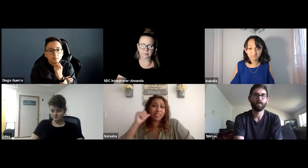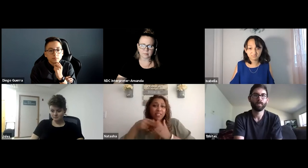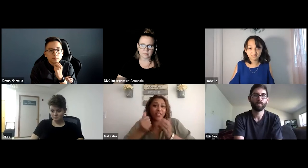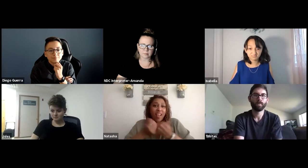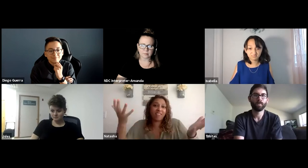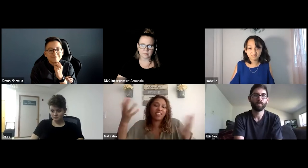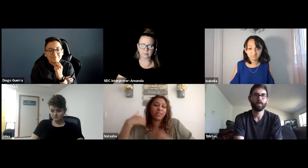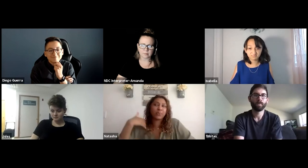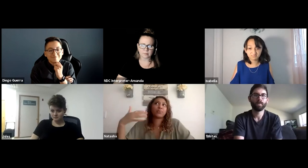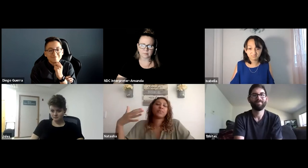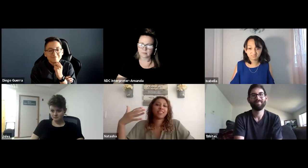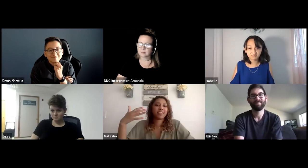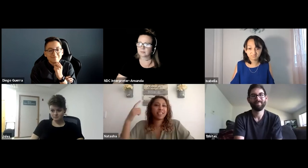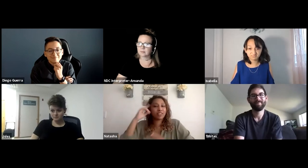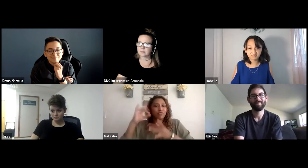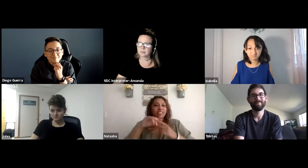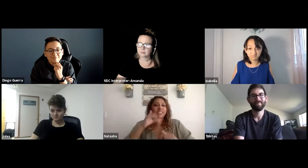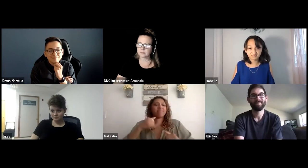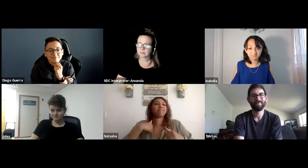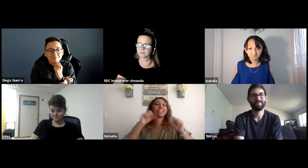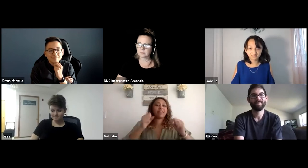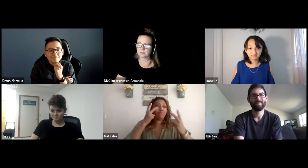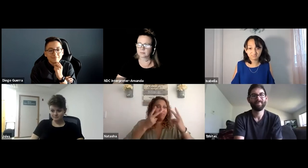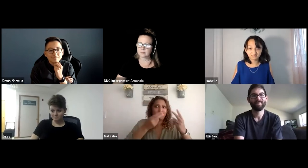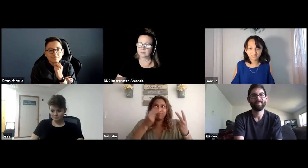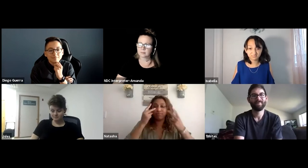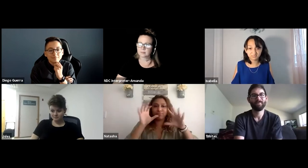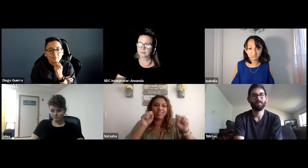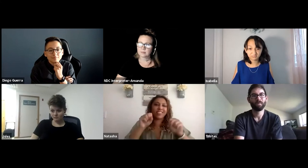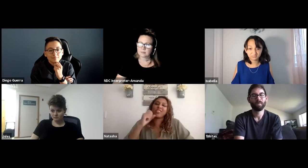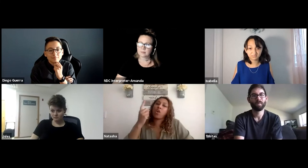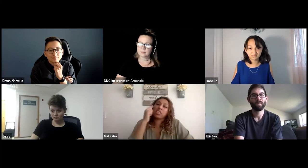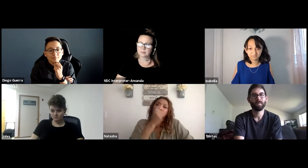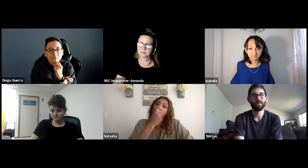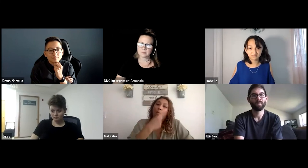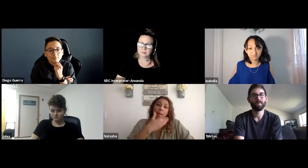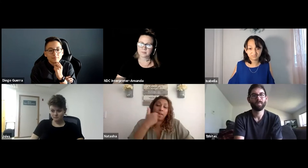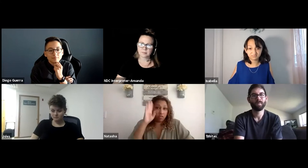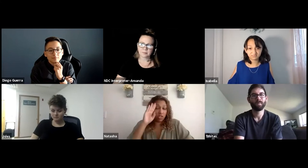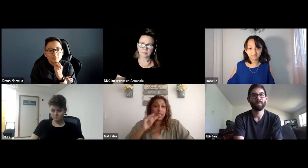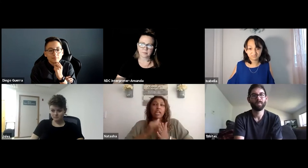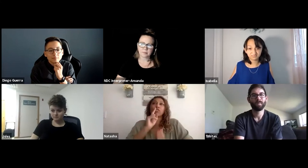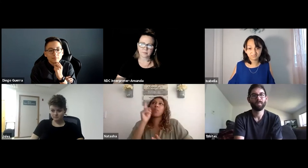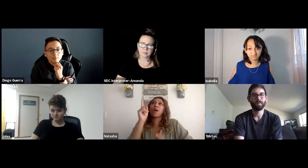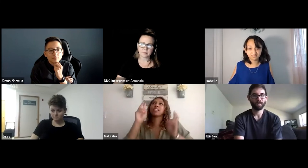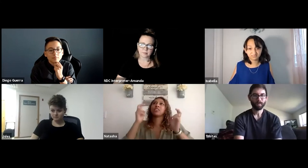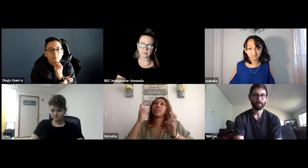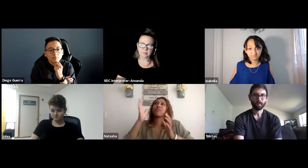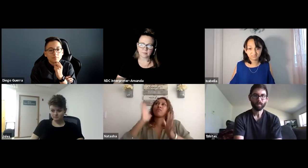great eyes and can catch things with their eyes and it's an issue of sound. And it's true, right? My eyes are my best tool.